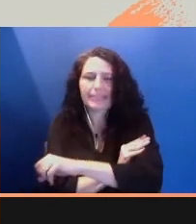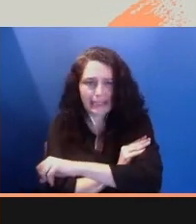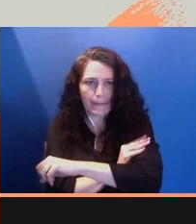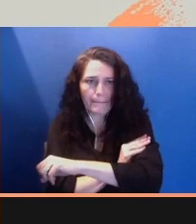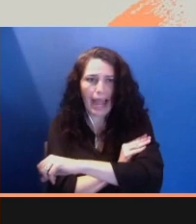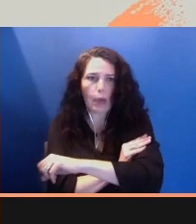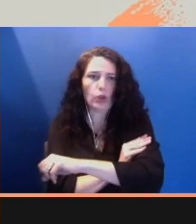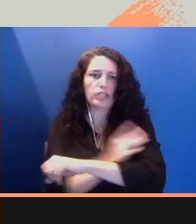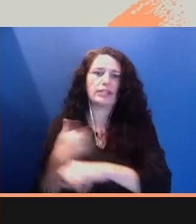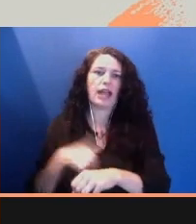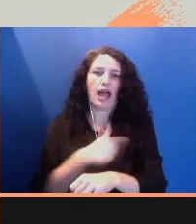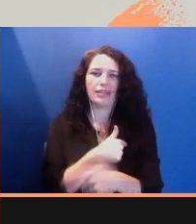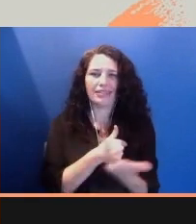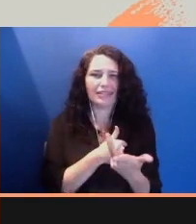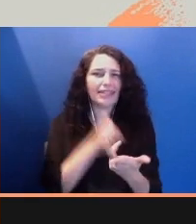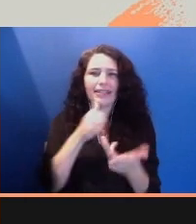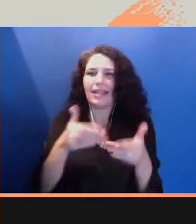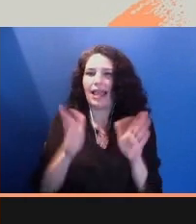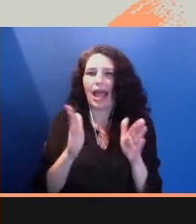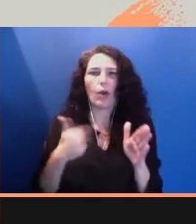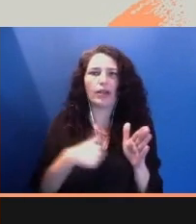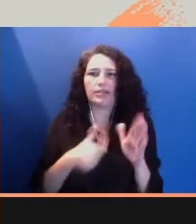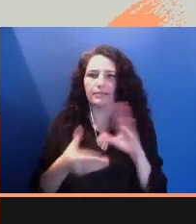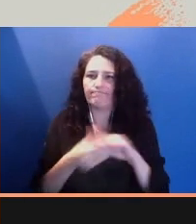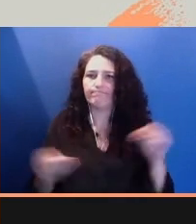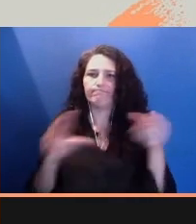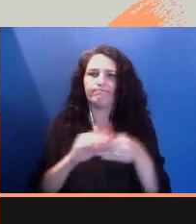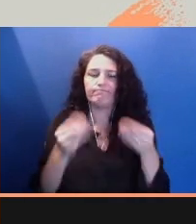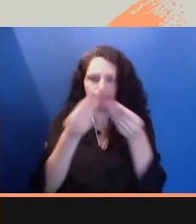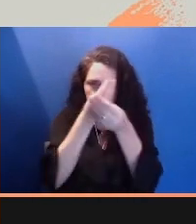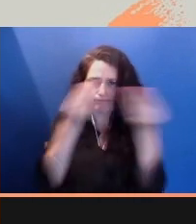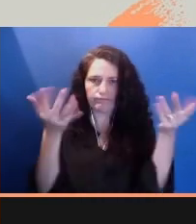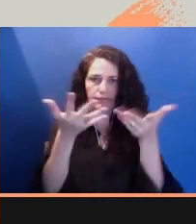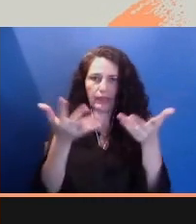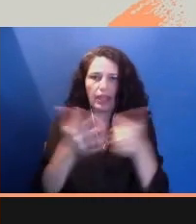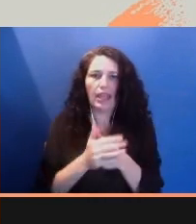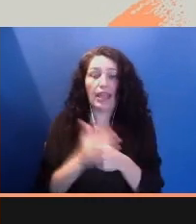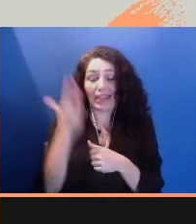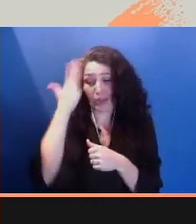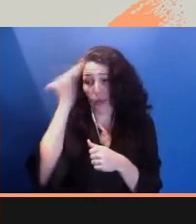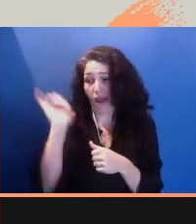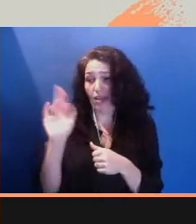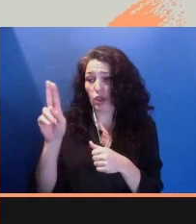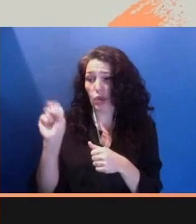That's what allows our US government to throw our children in cages.